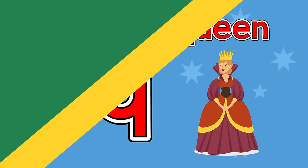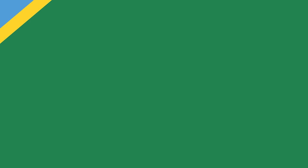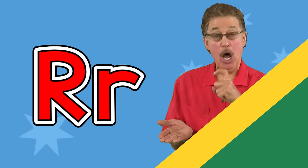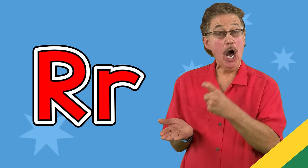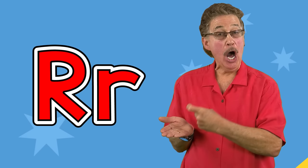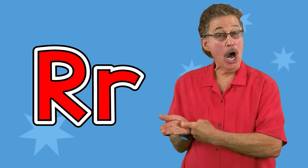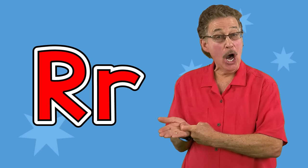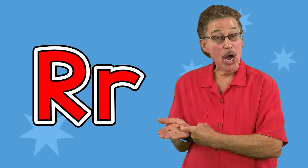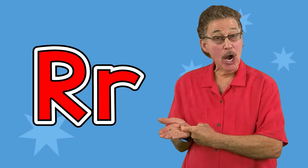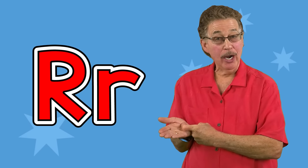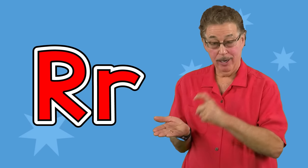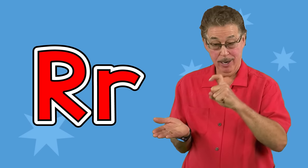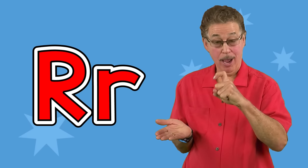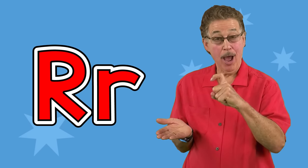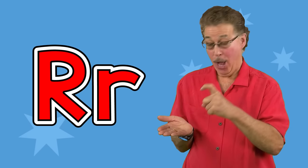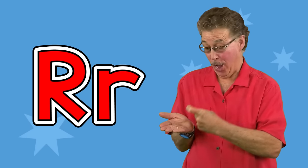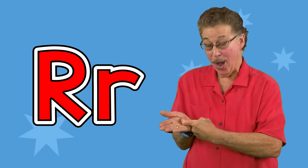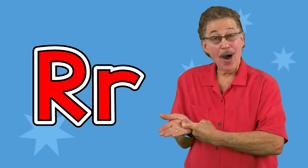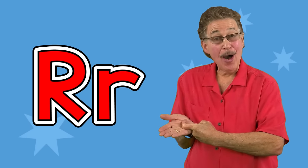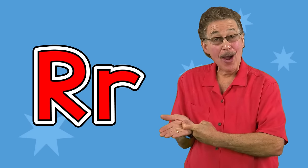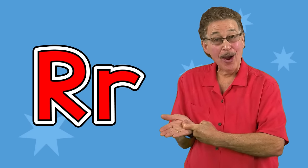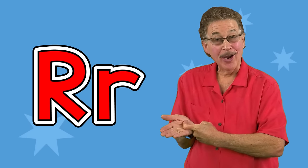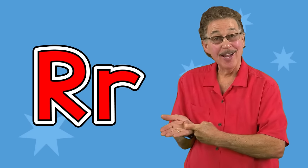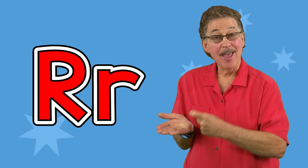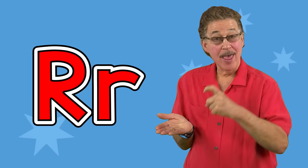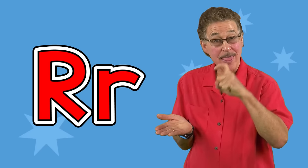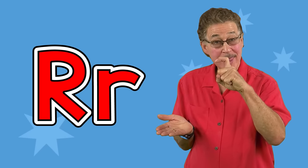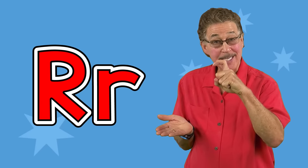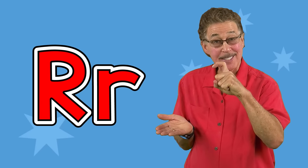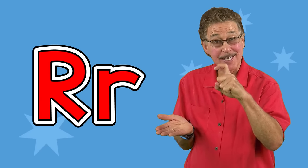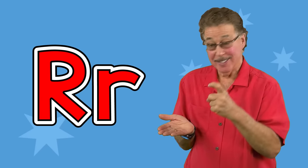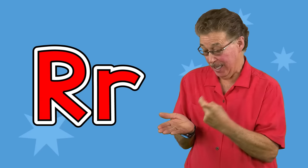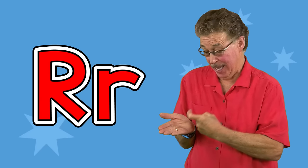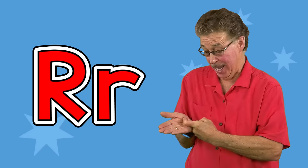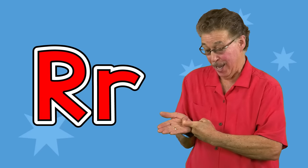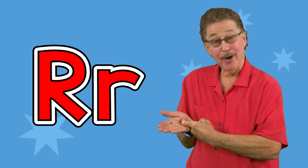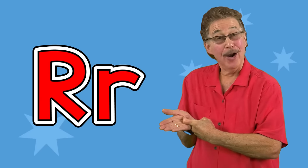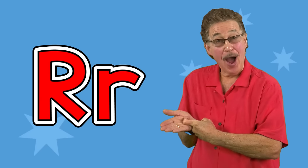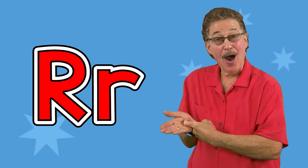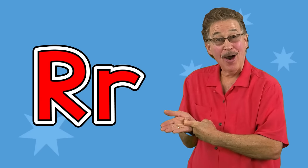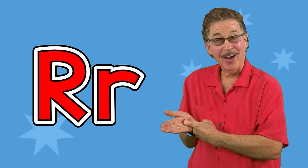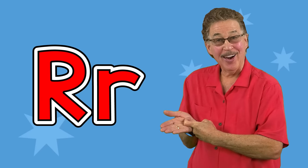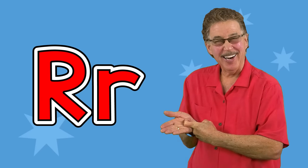R, r, this is the letter r